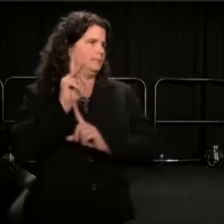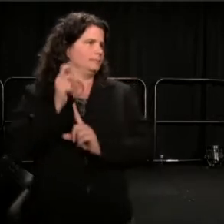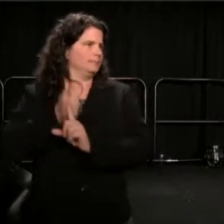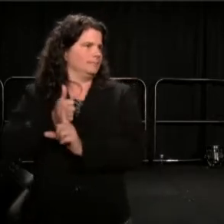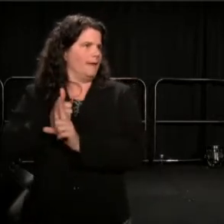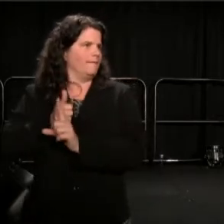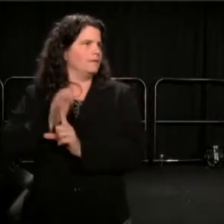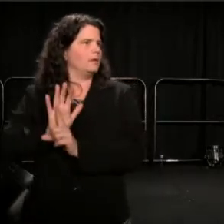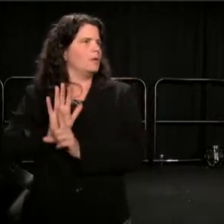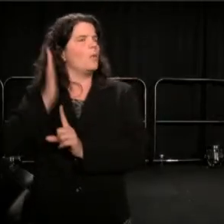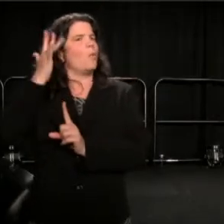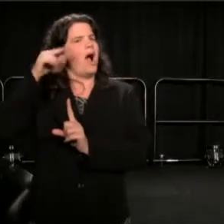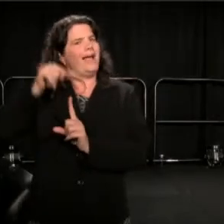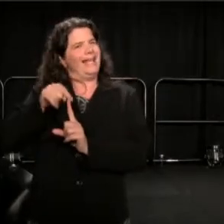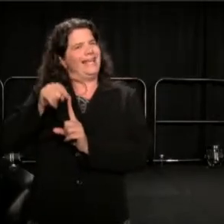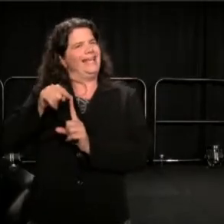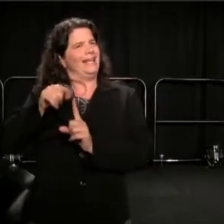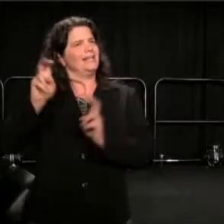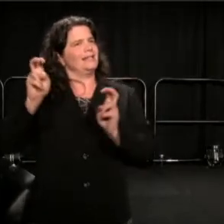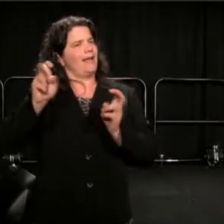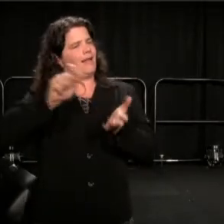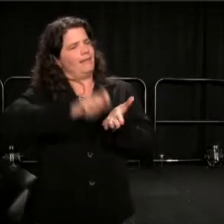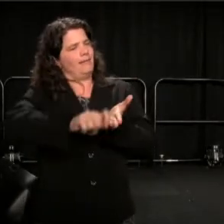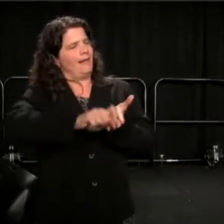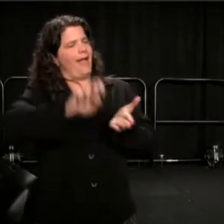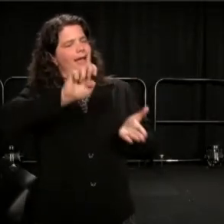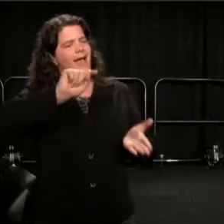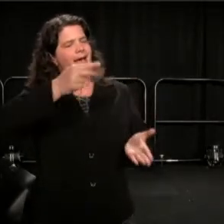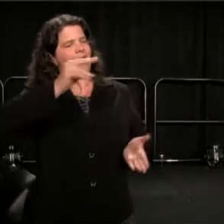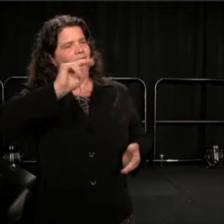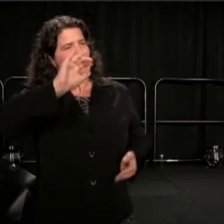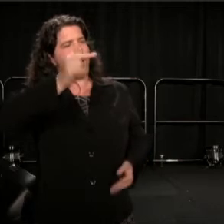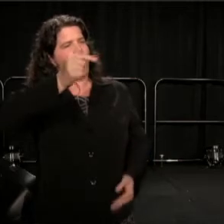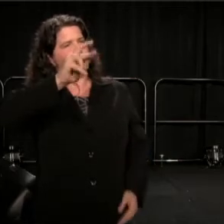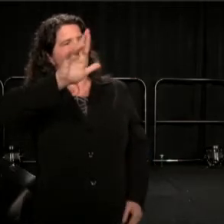and what goes on for young kids of color and police officers.